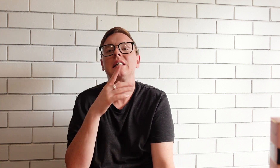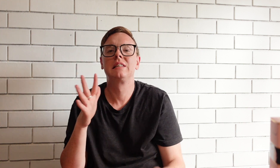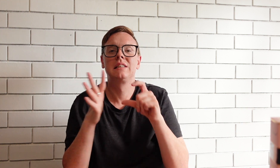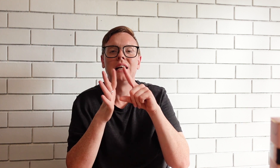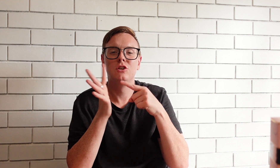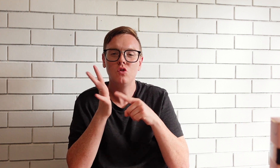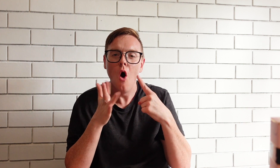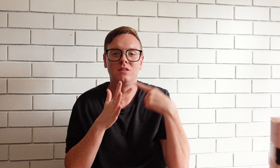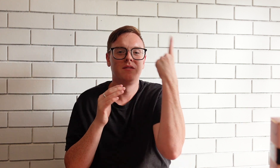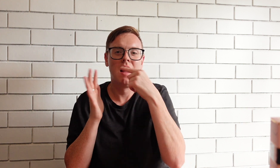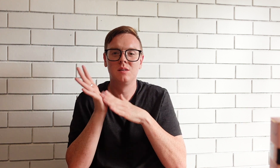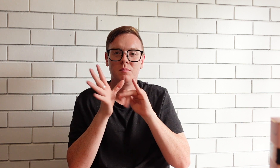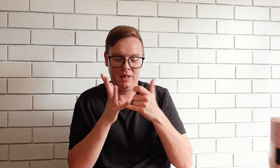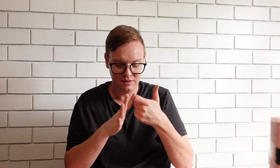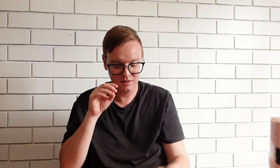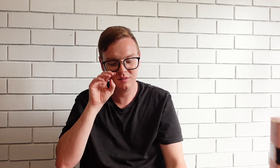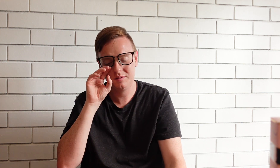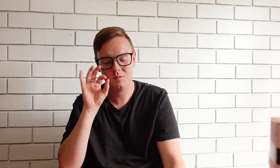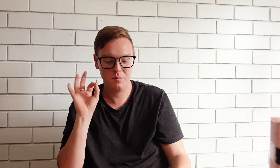Ah! Detox face mask!